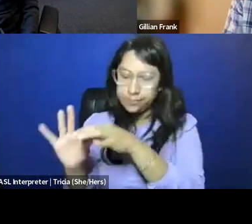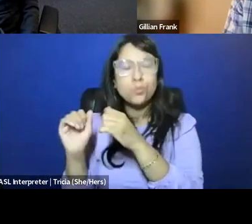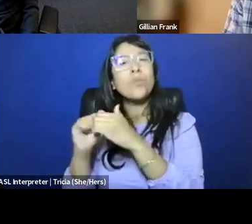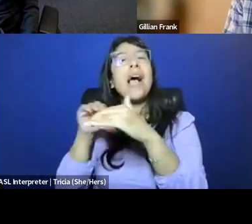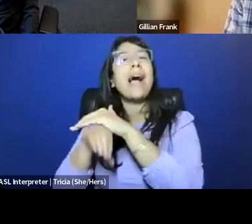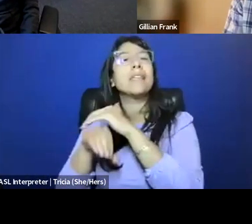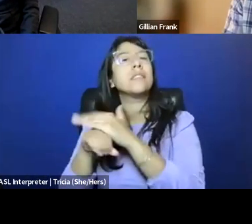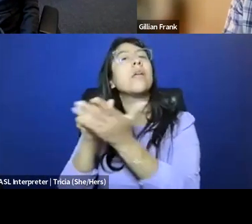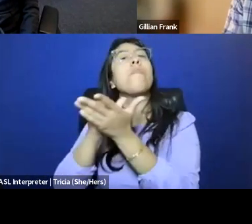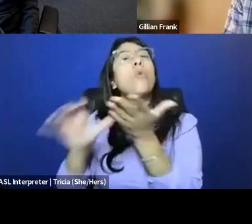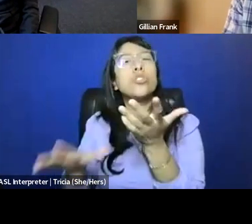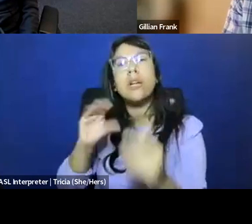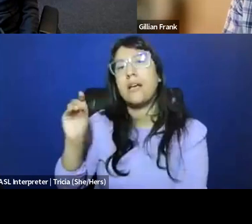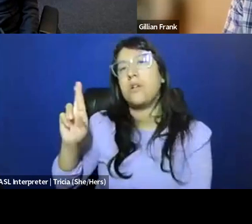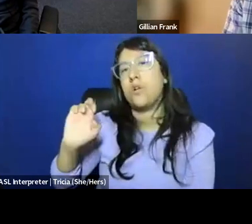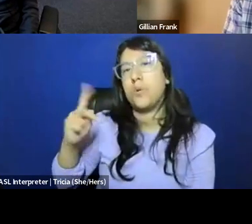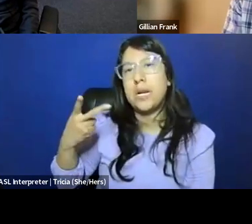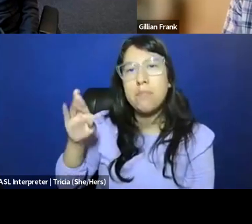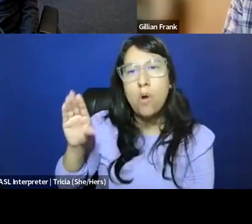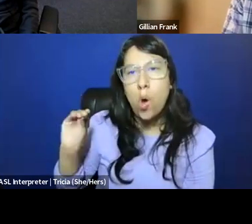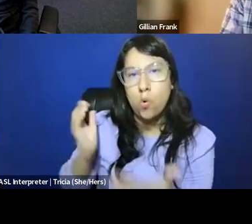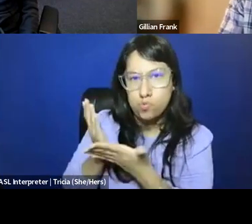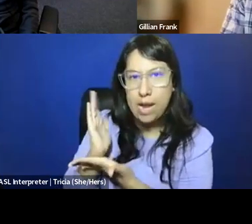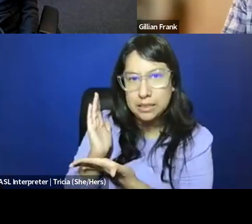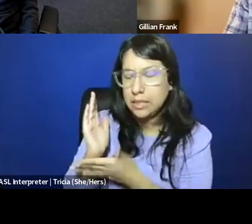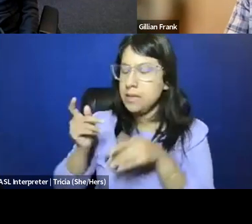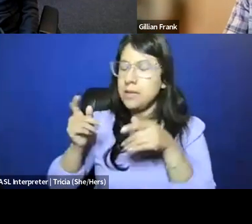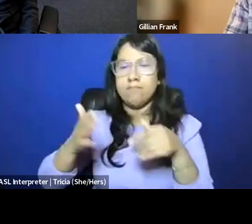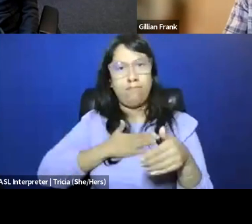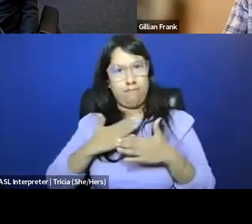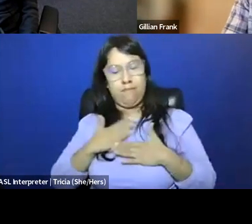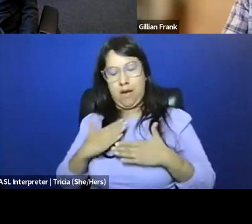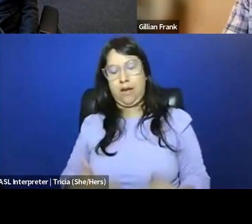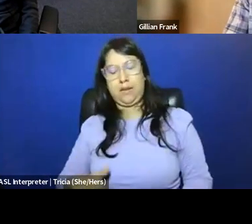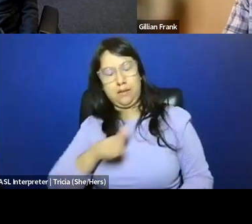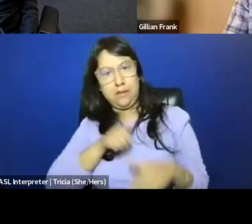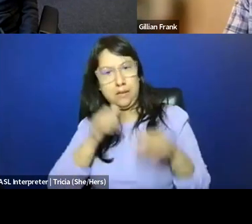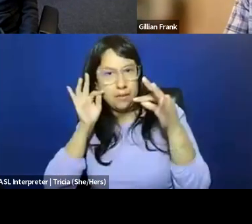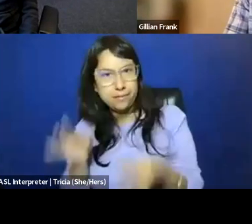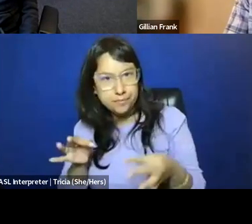to abortion and reproductive, you know, means of managing your own life as well,